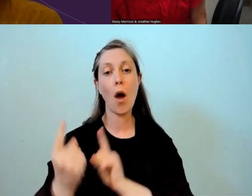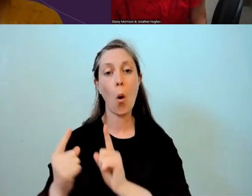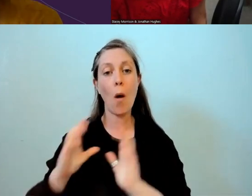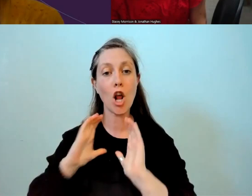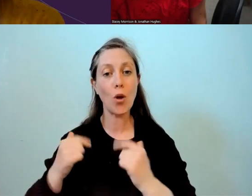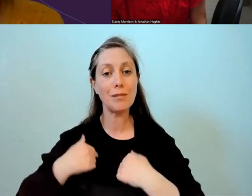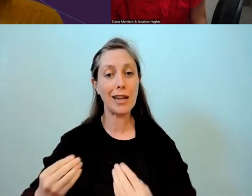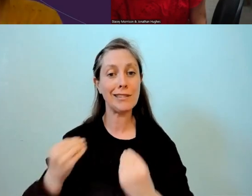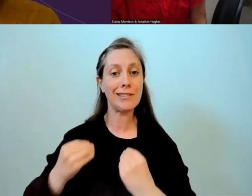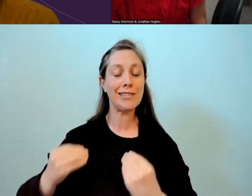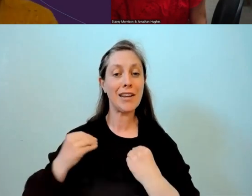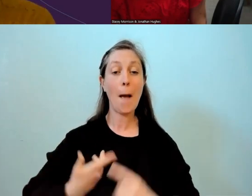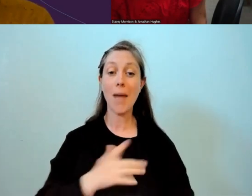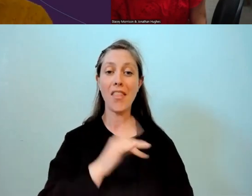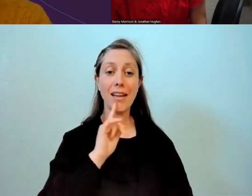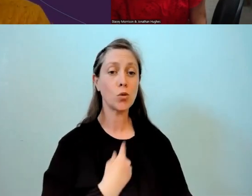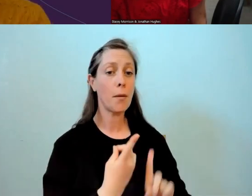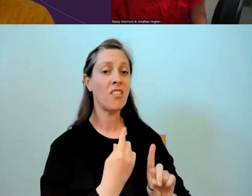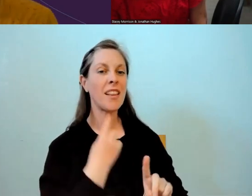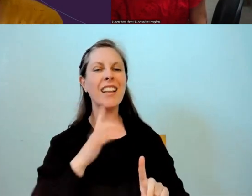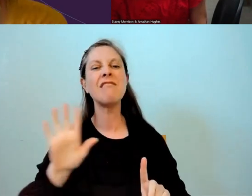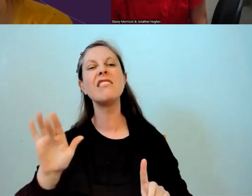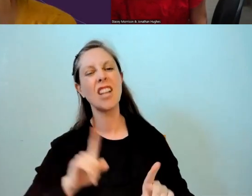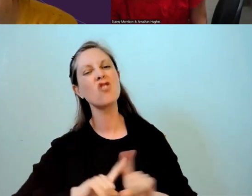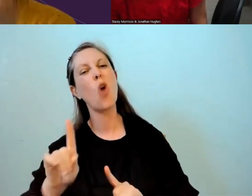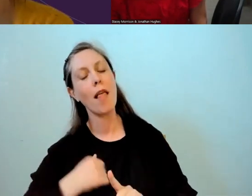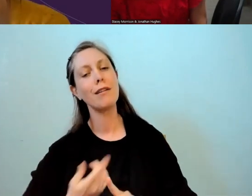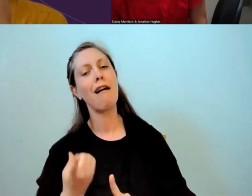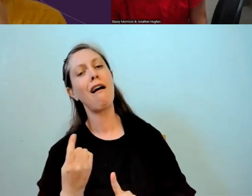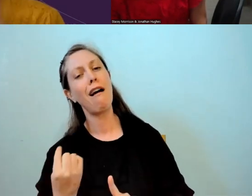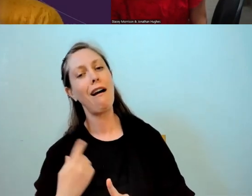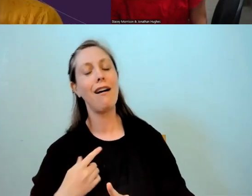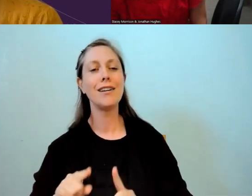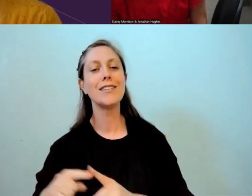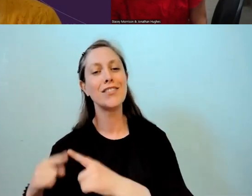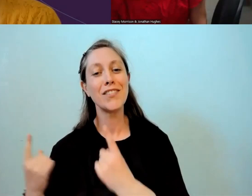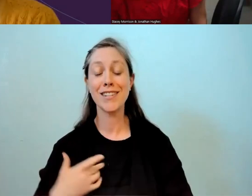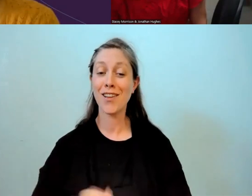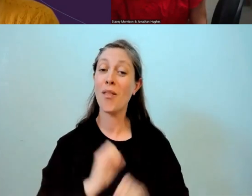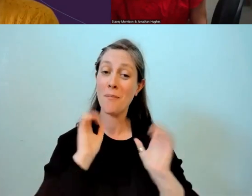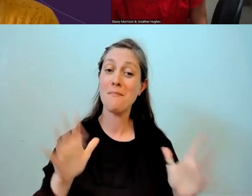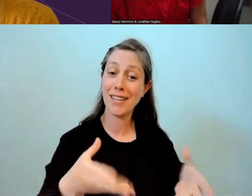and give me some feedback on things, or tell me how to do things, and they're amazing learners as well.